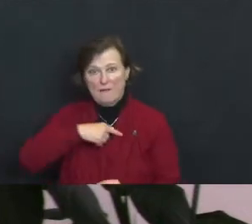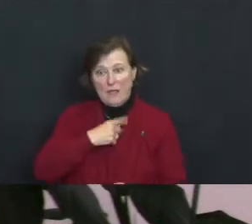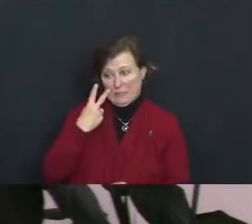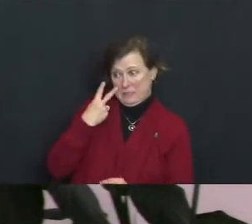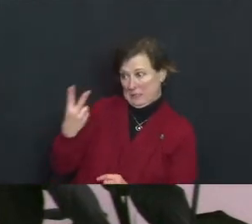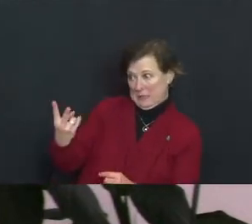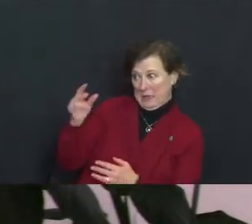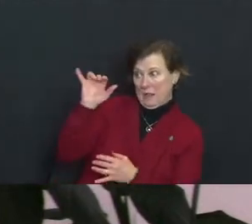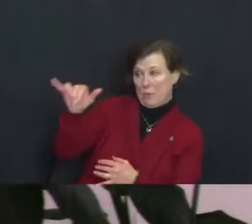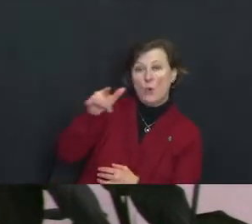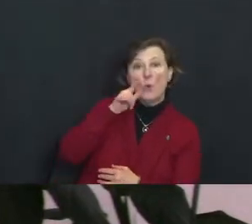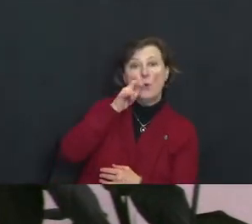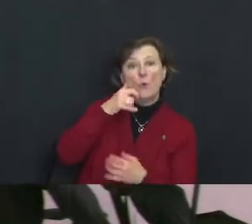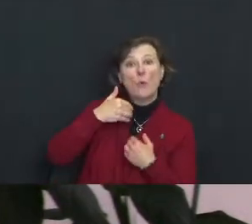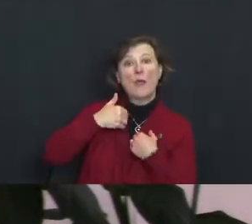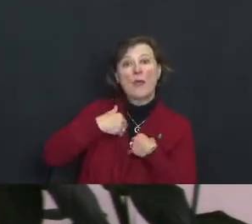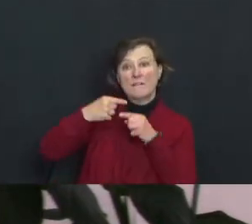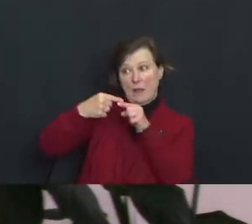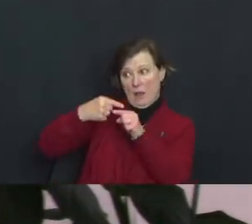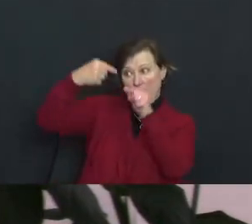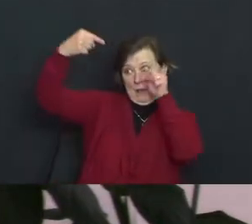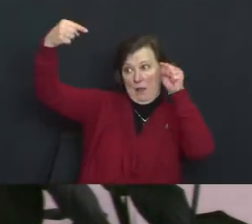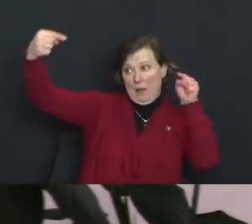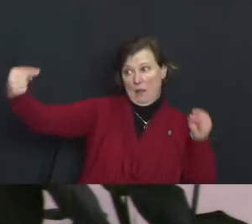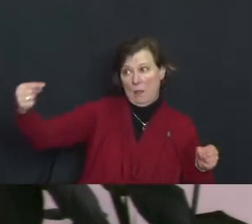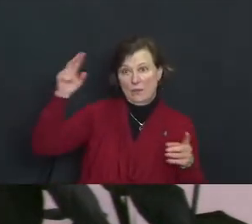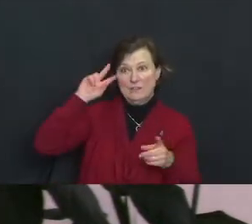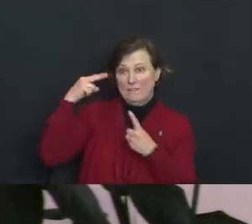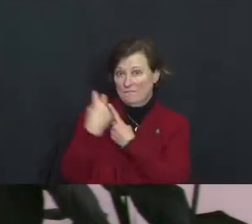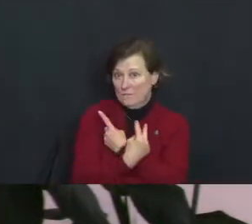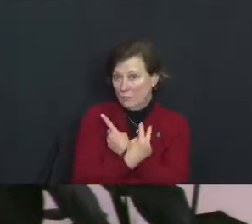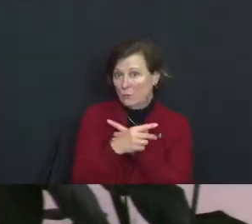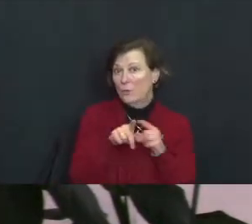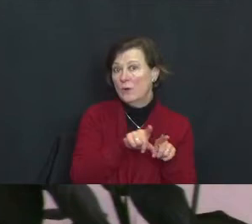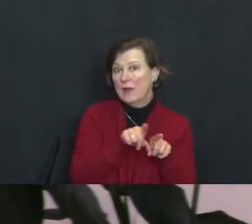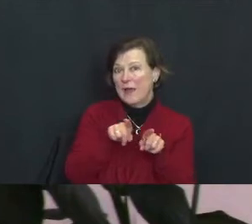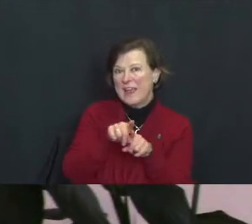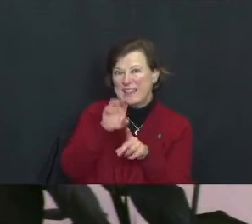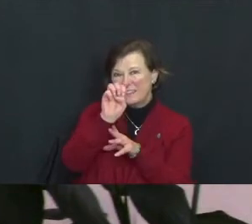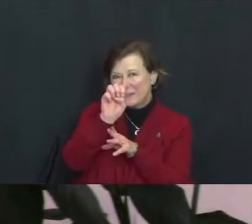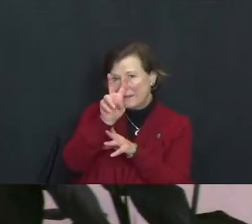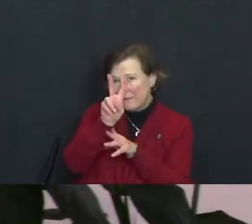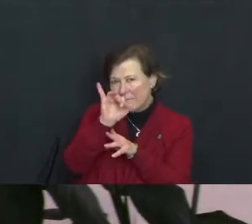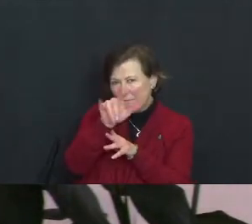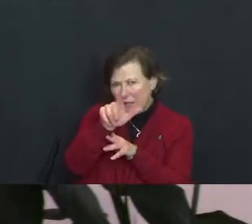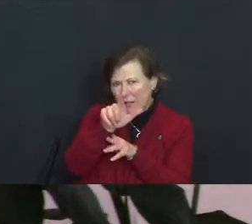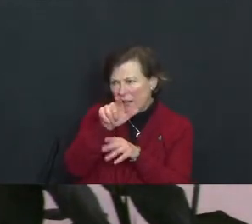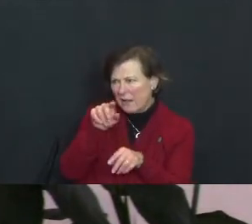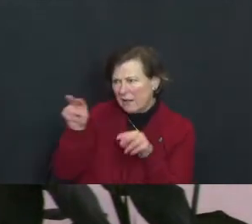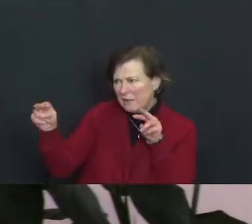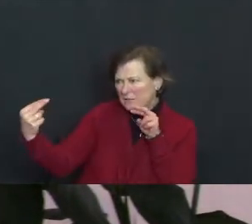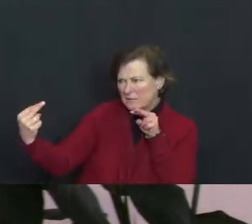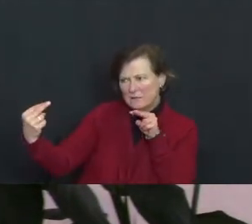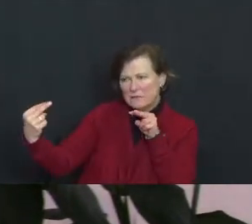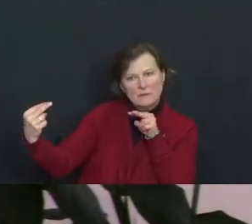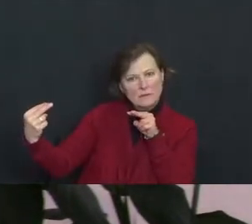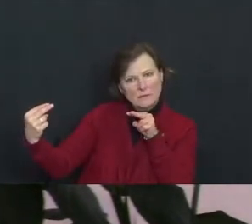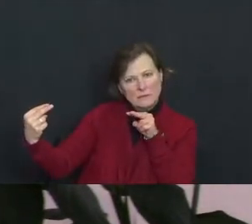hold opposing views as evil, evil.